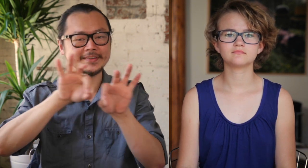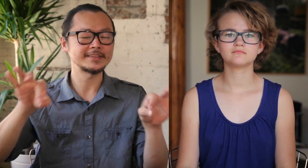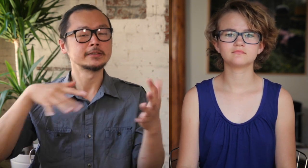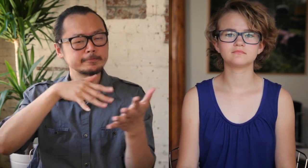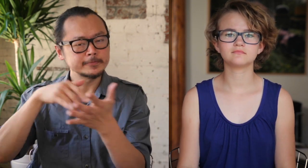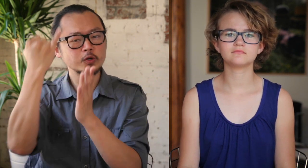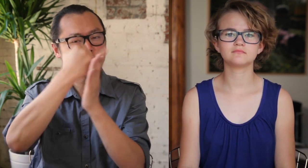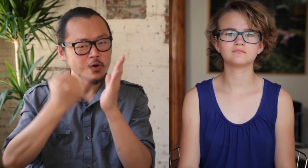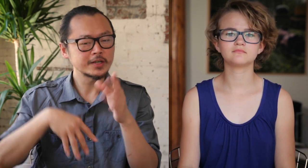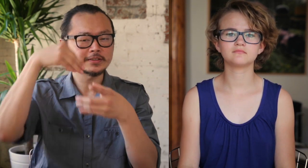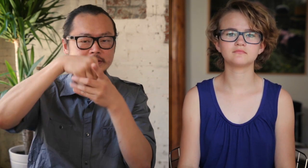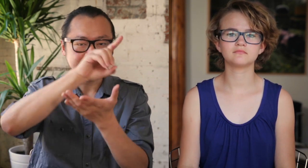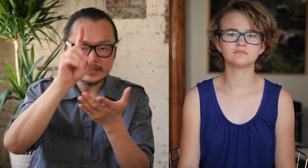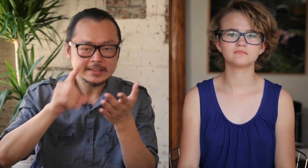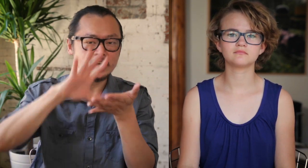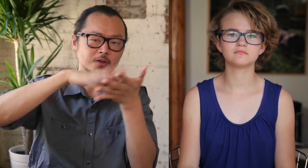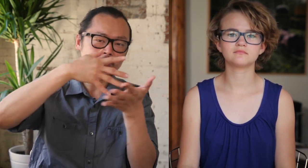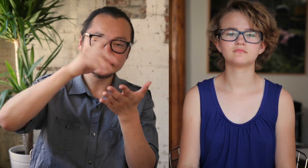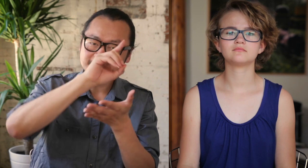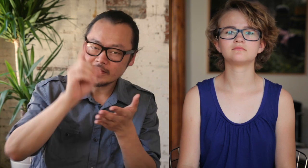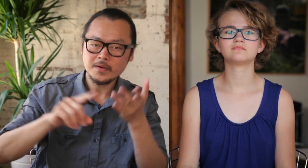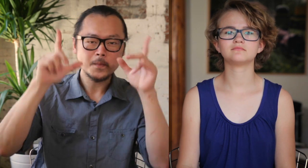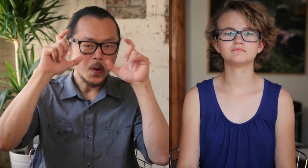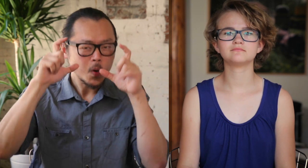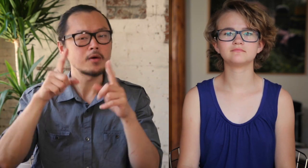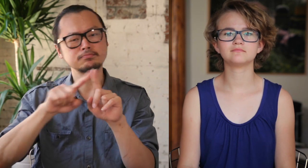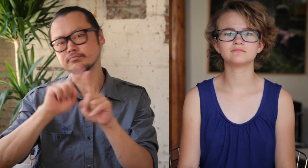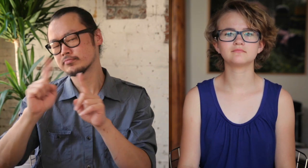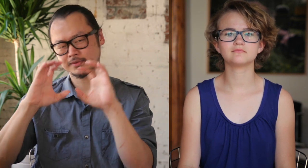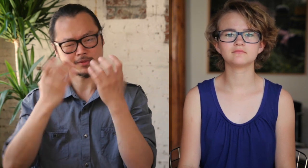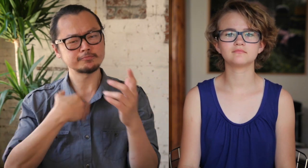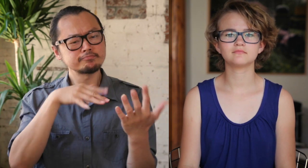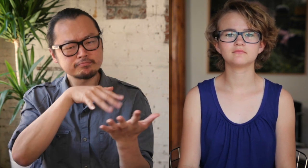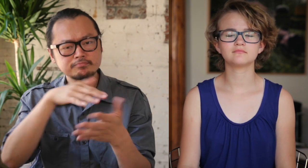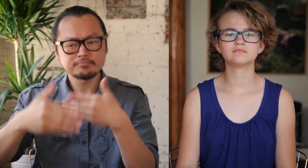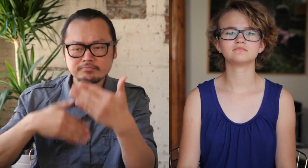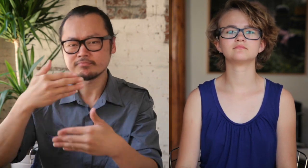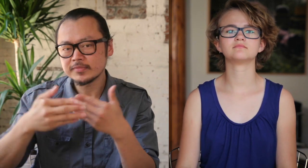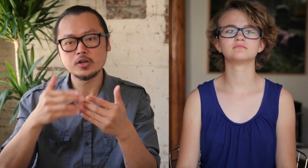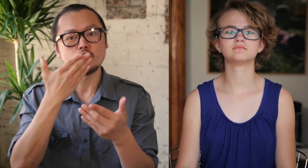I studied art, interior design, graphic design, and photography. I took many different classes.